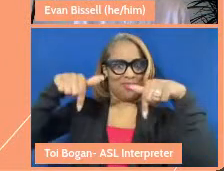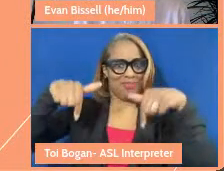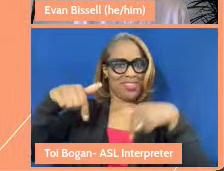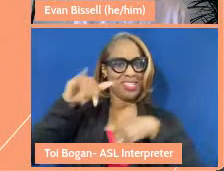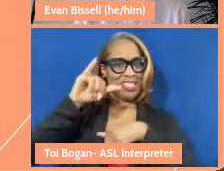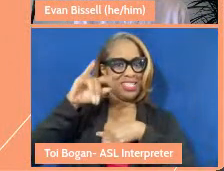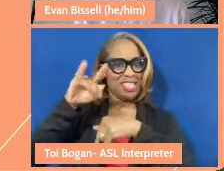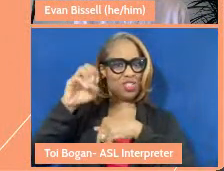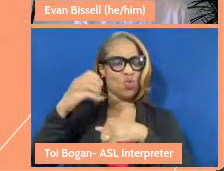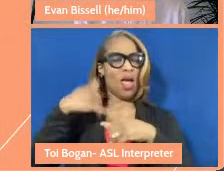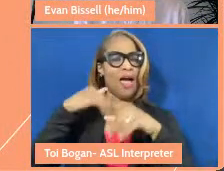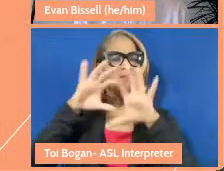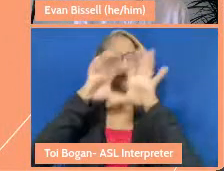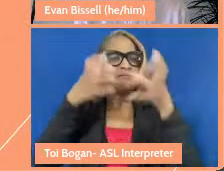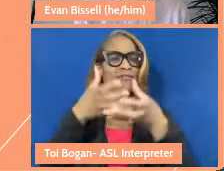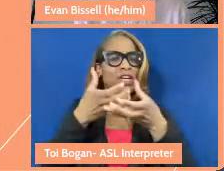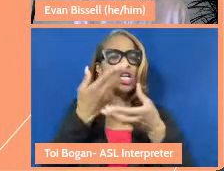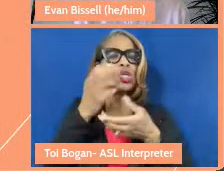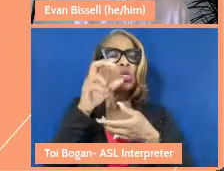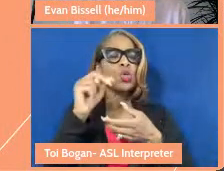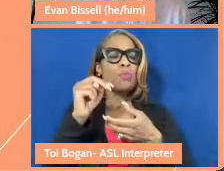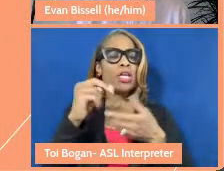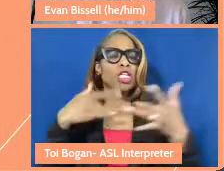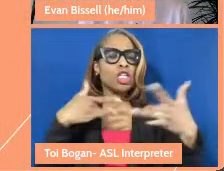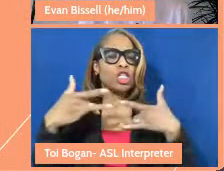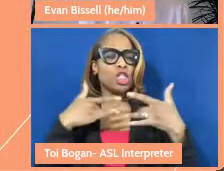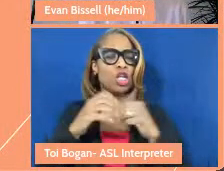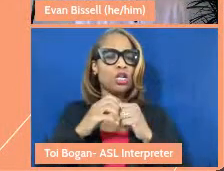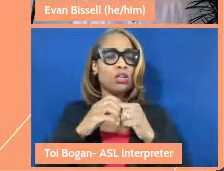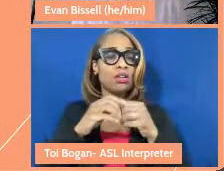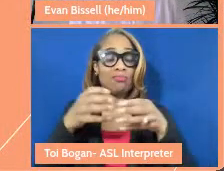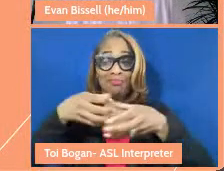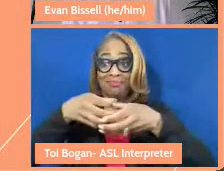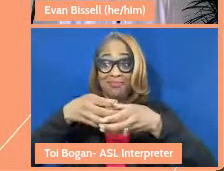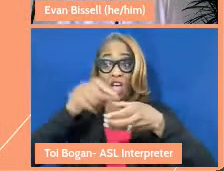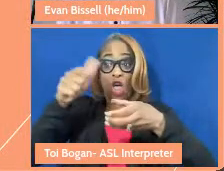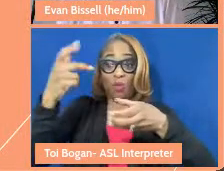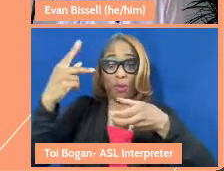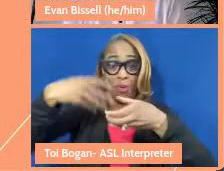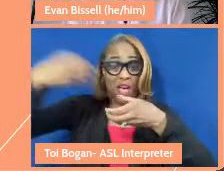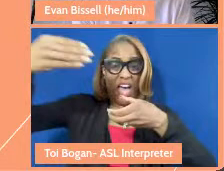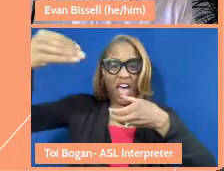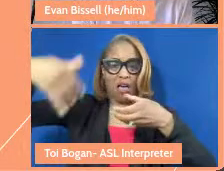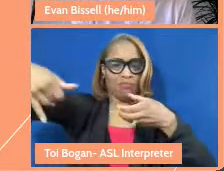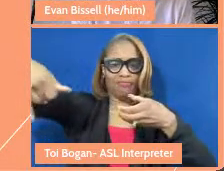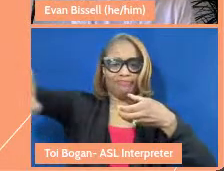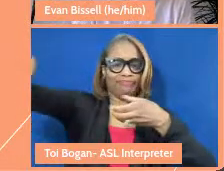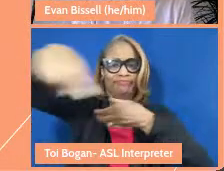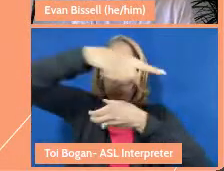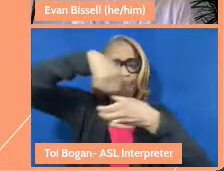human concern where no one's outside the circle. And even though we say human concern, that concern